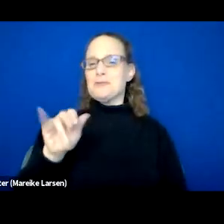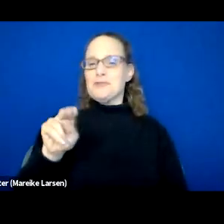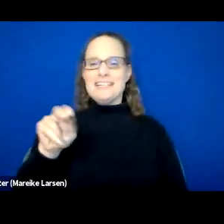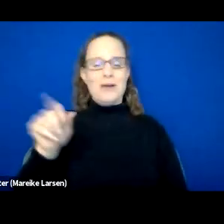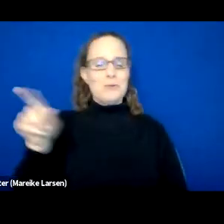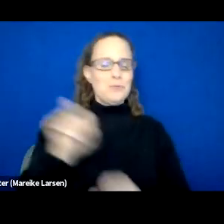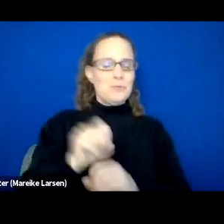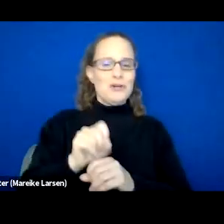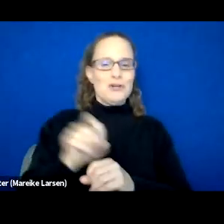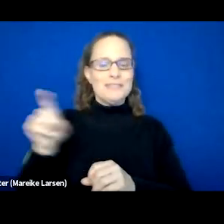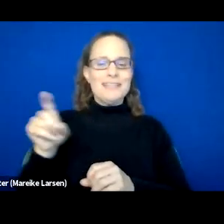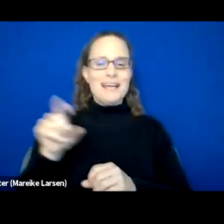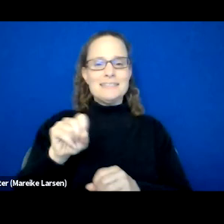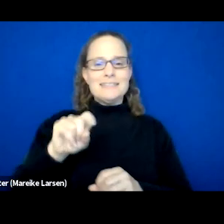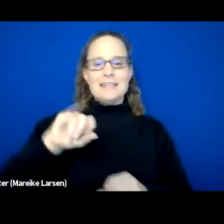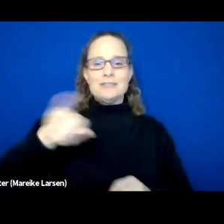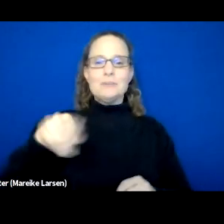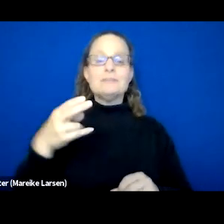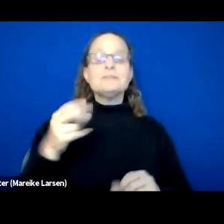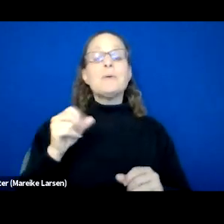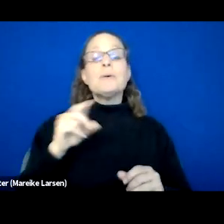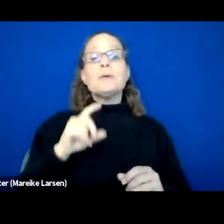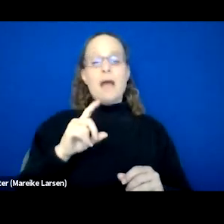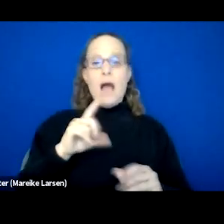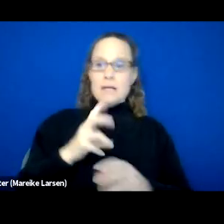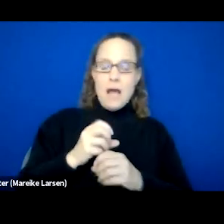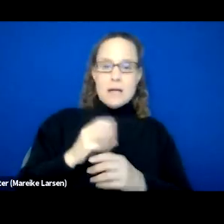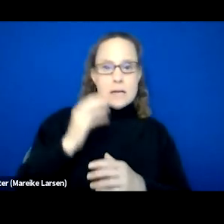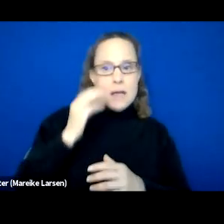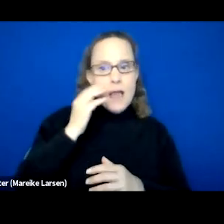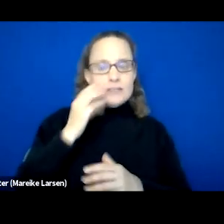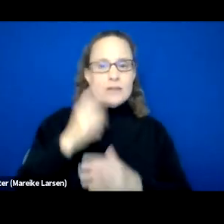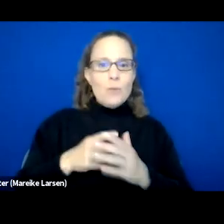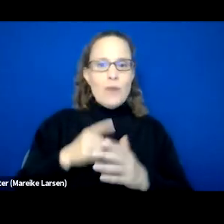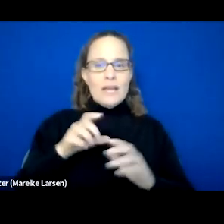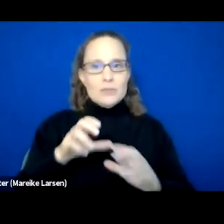I was actually able to get a bit of knowledge as well as what sorry, St. Joseph does,